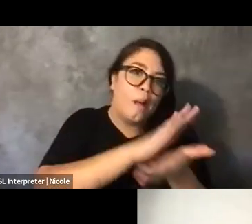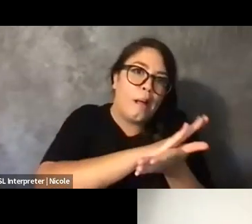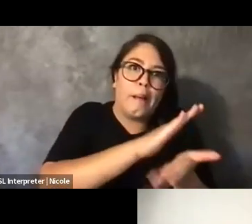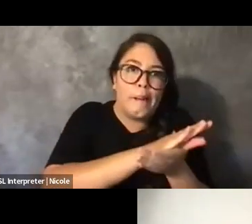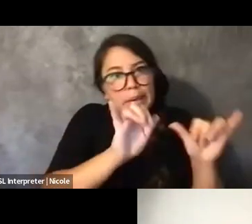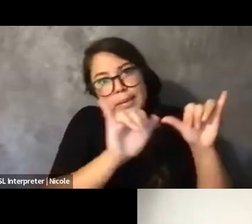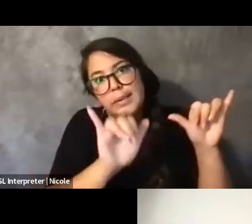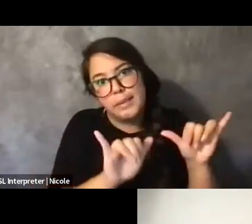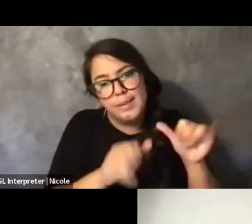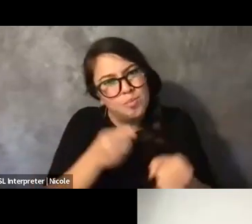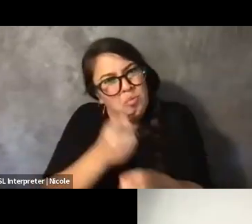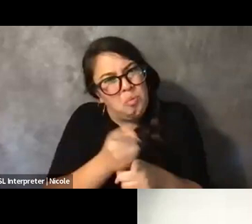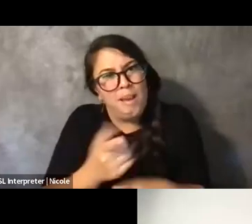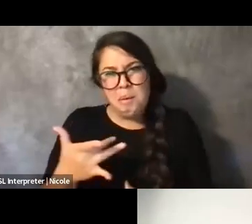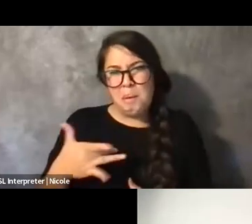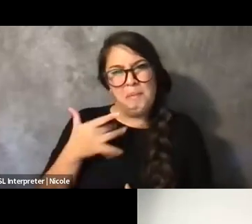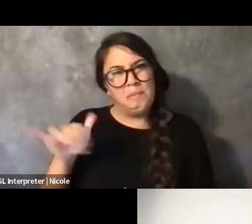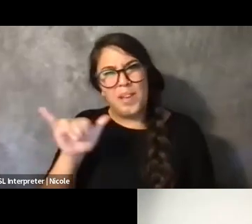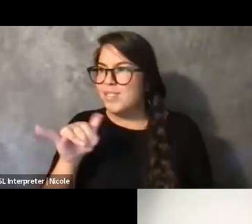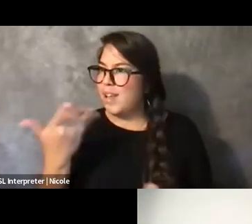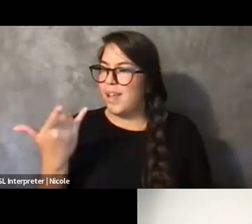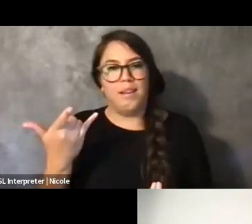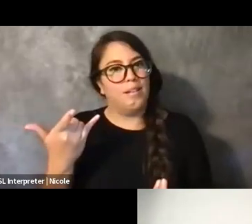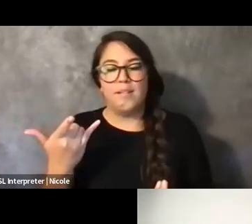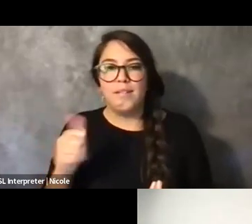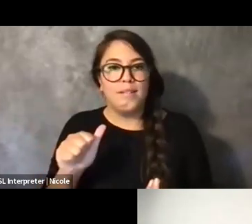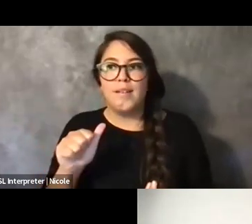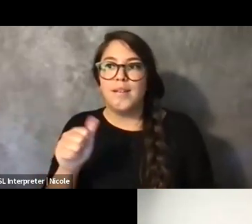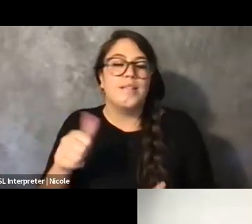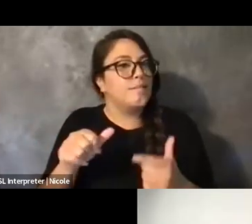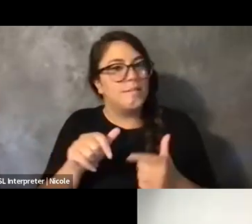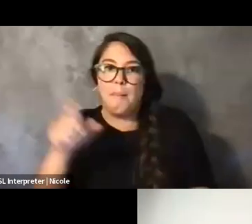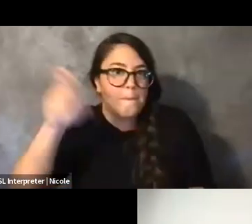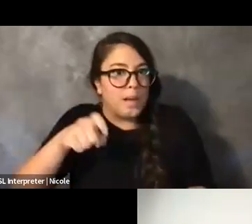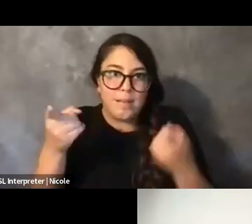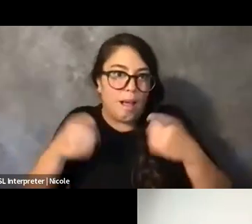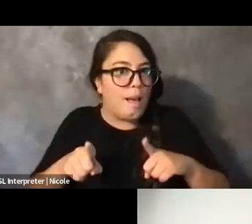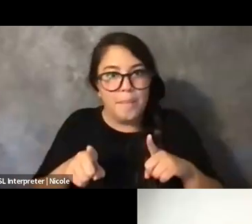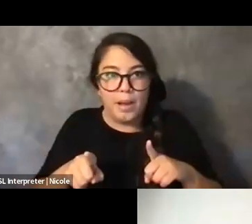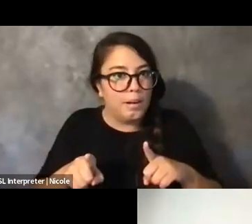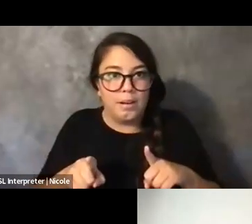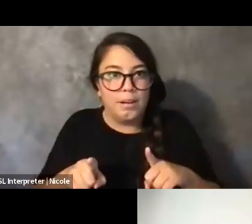it feels like an inevitability in a way that it shouldn't, right, this like harm cycle